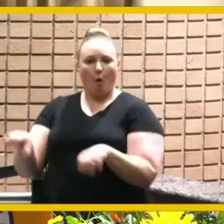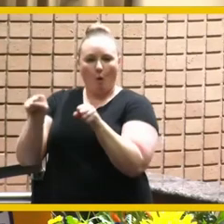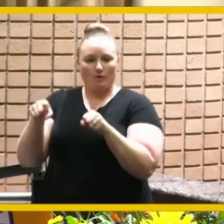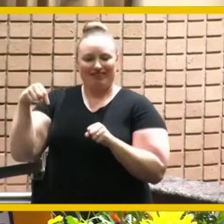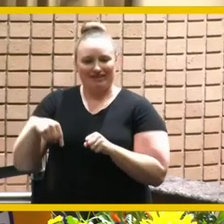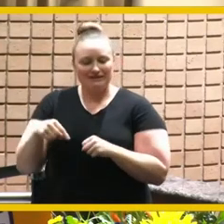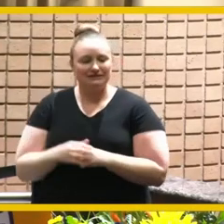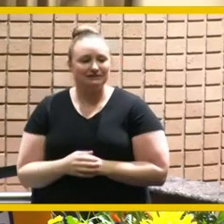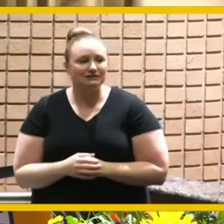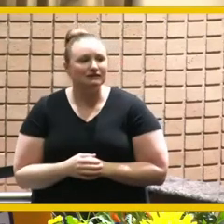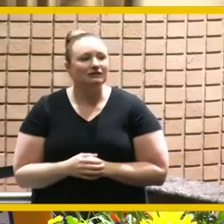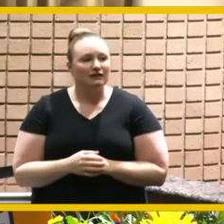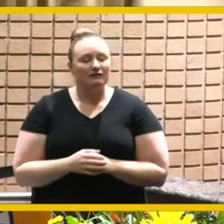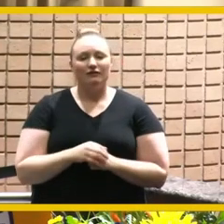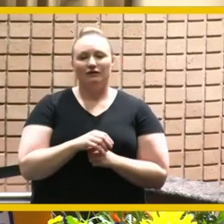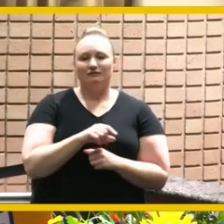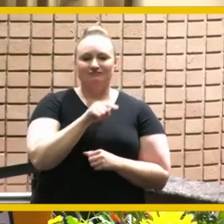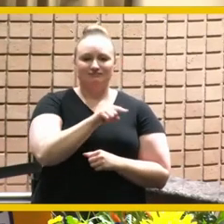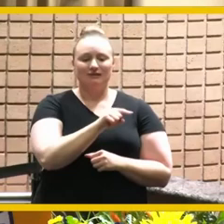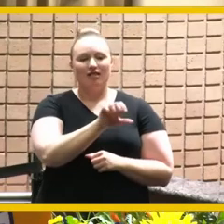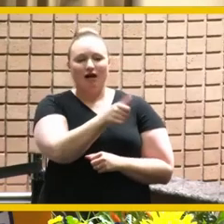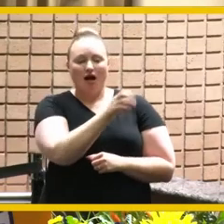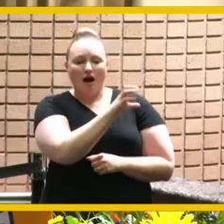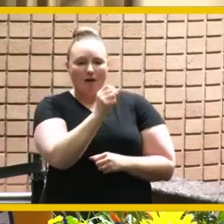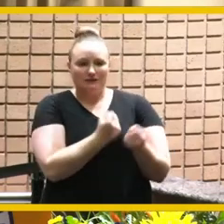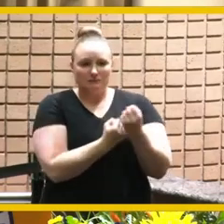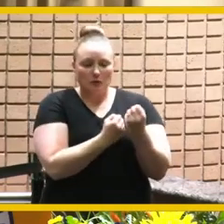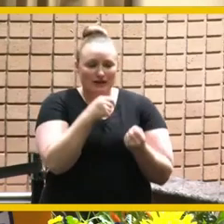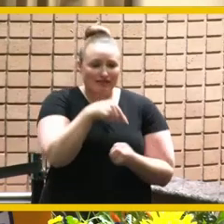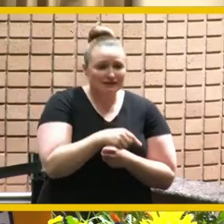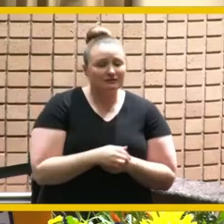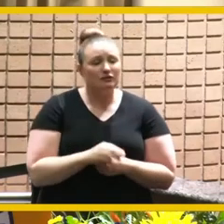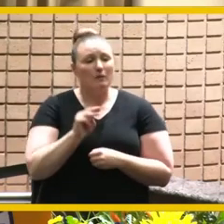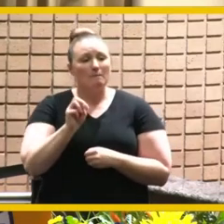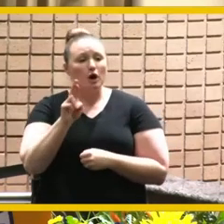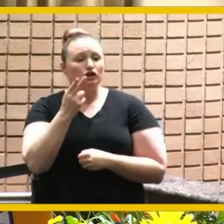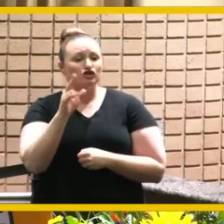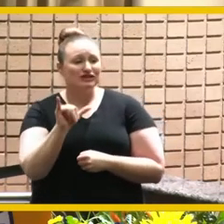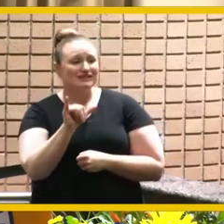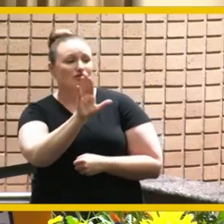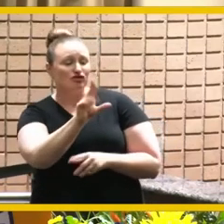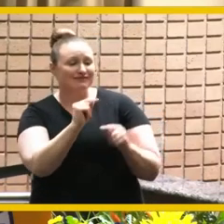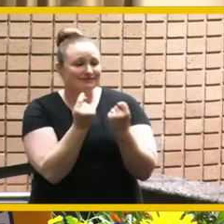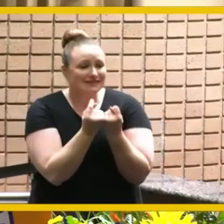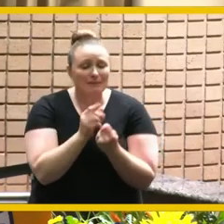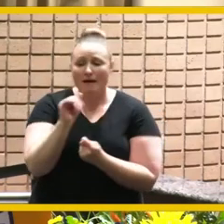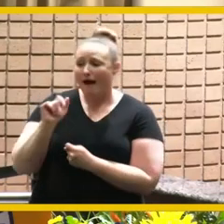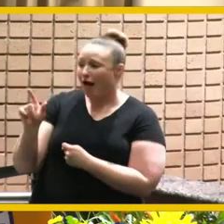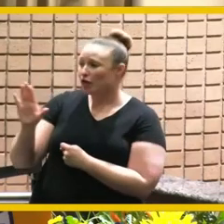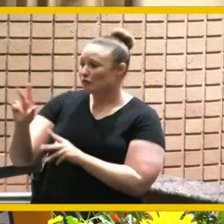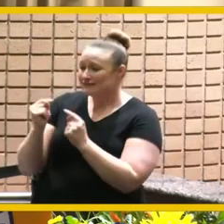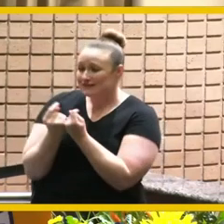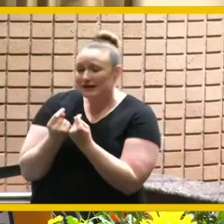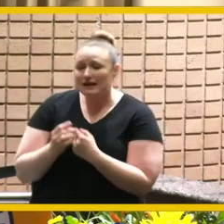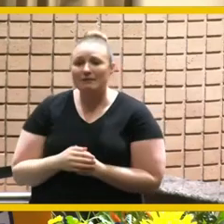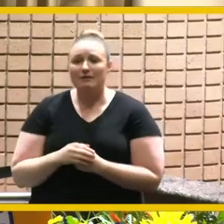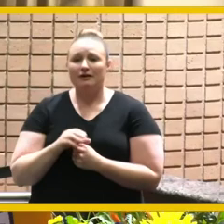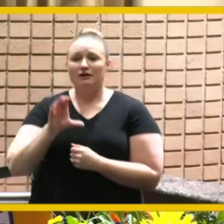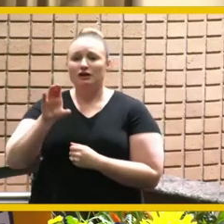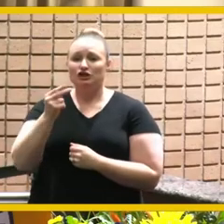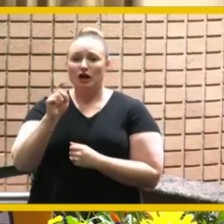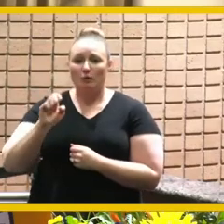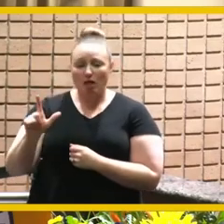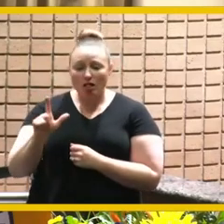sponsoring this and for margie and her team and al and his team and and cheryl and and my team for